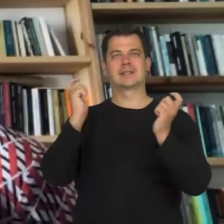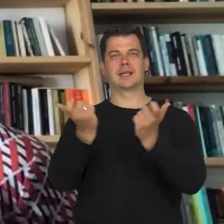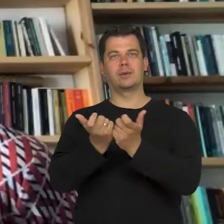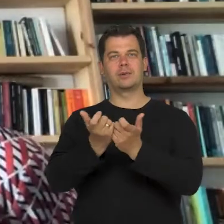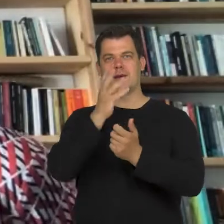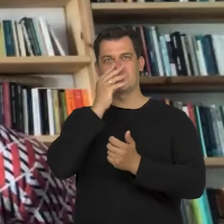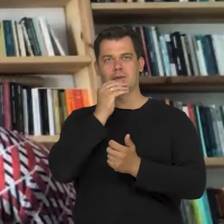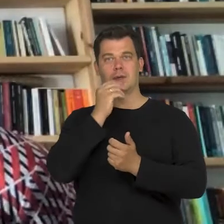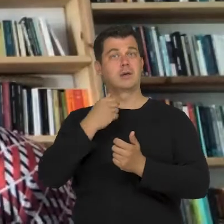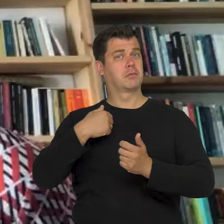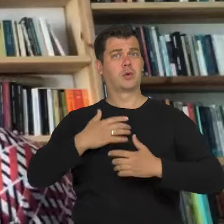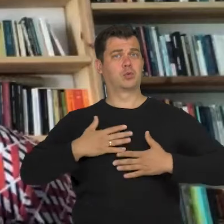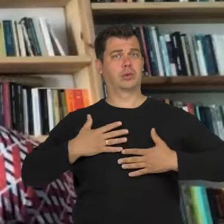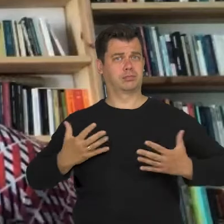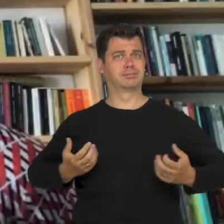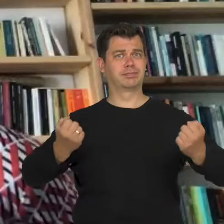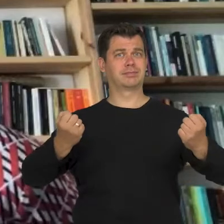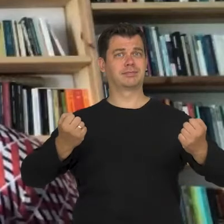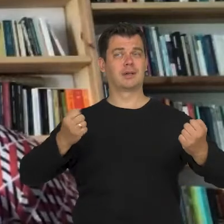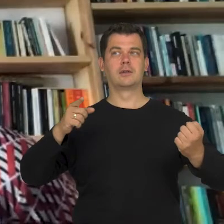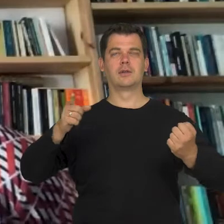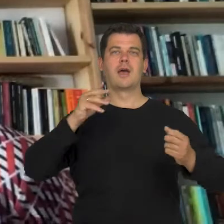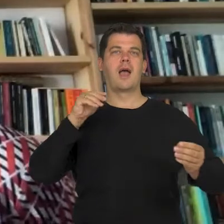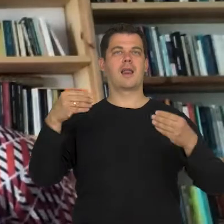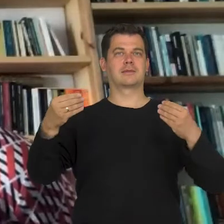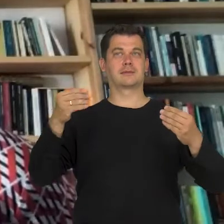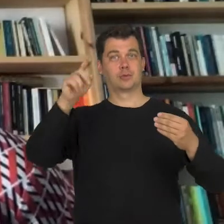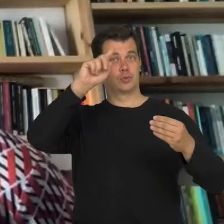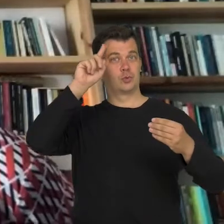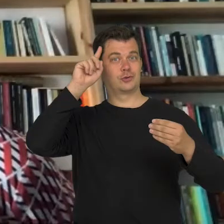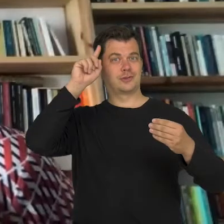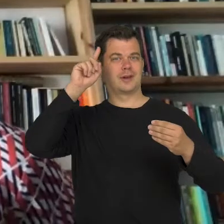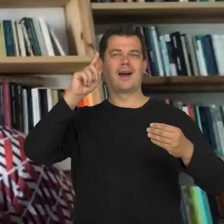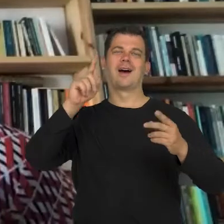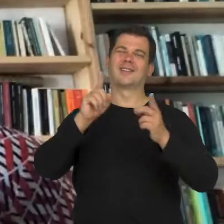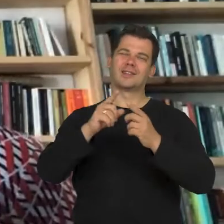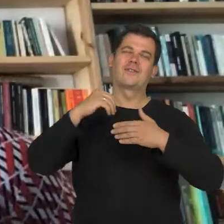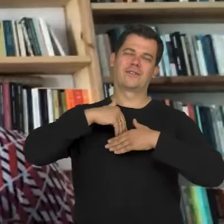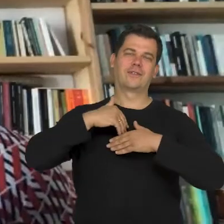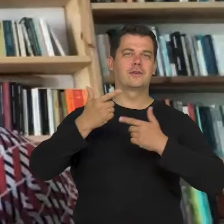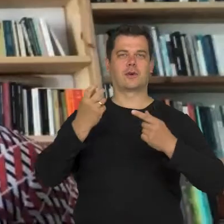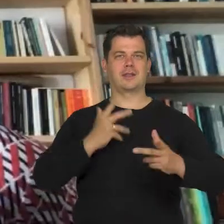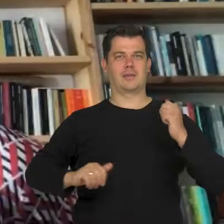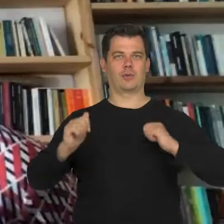So it comforts me that this flexibility is a part of our nature but I am concerned with our progress